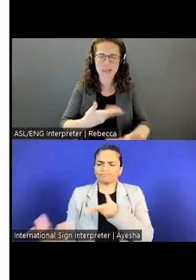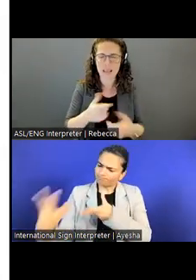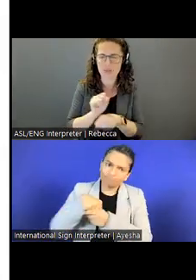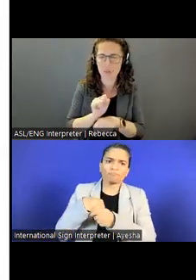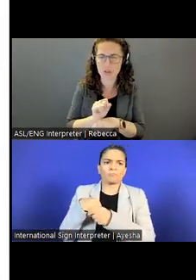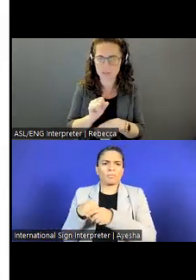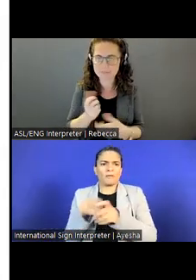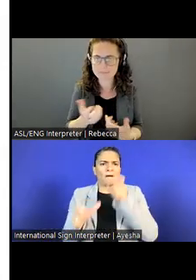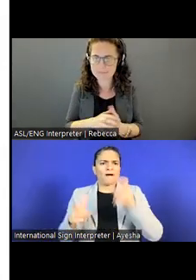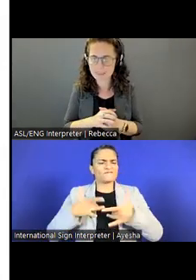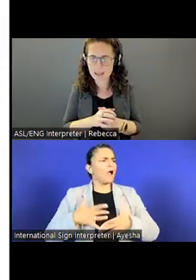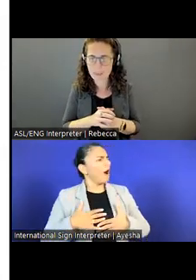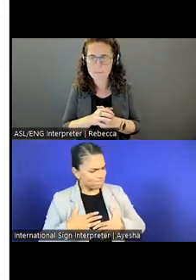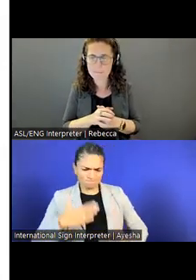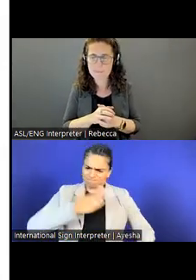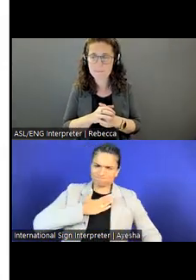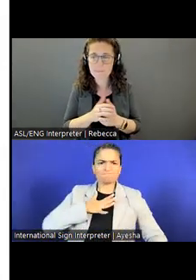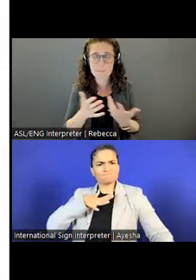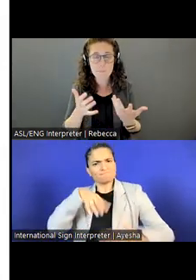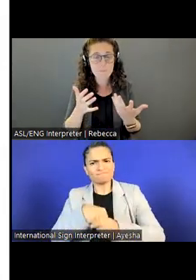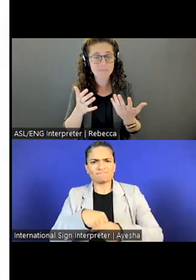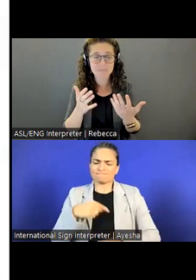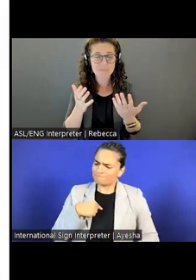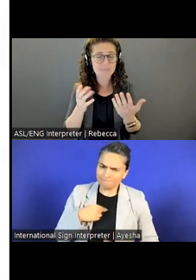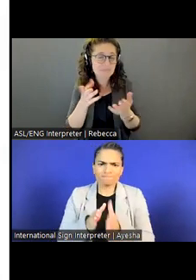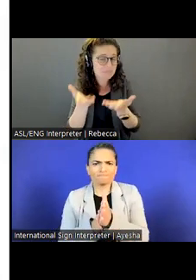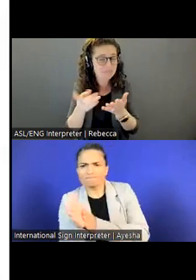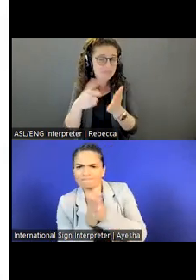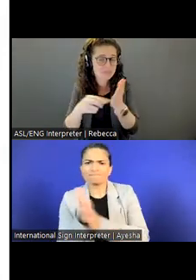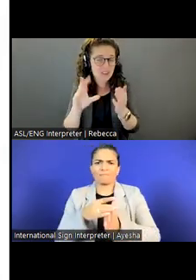So I hope that you can check out some of the things we have here.